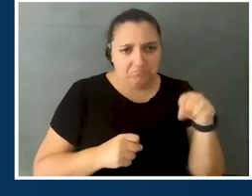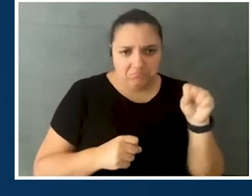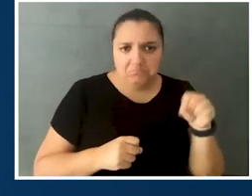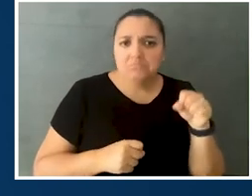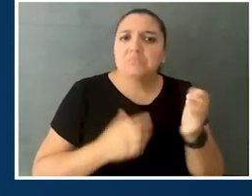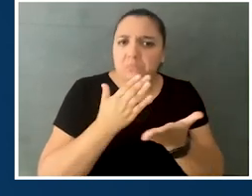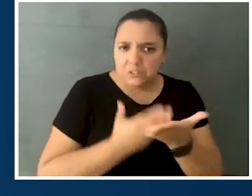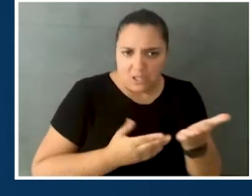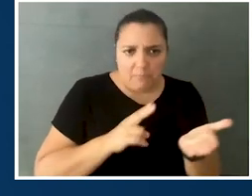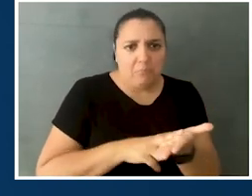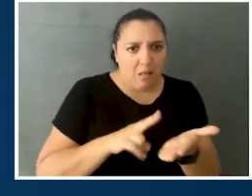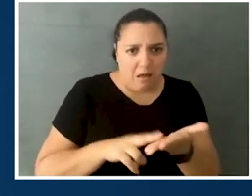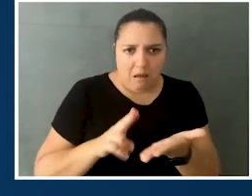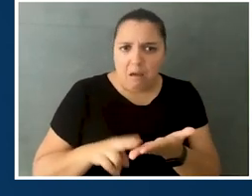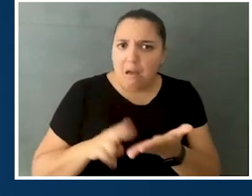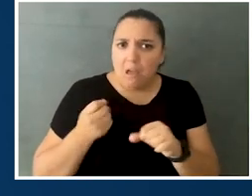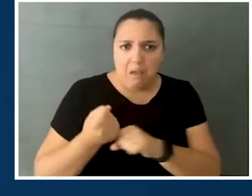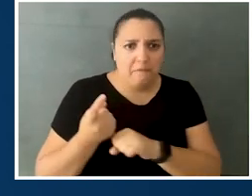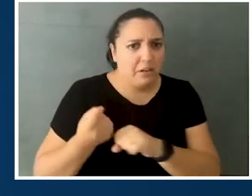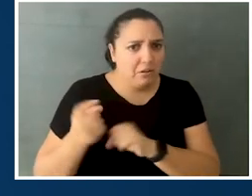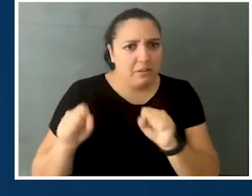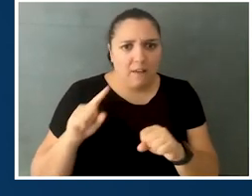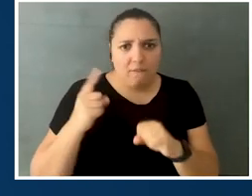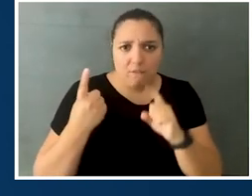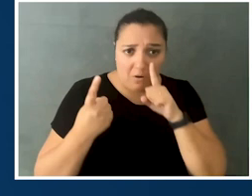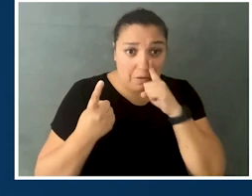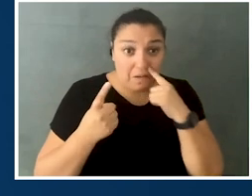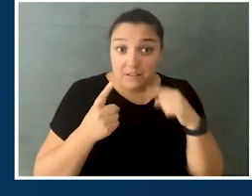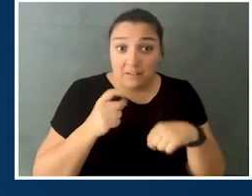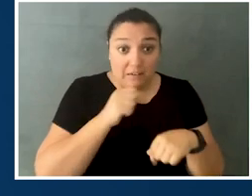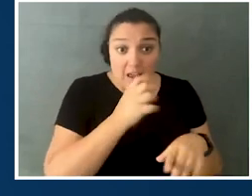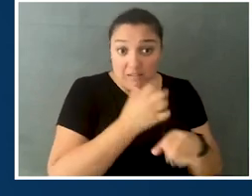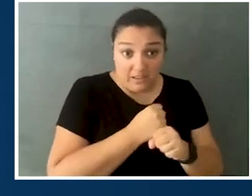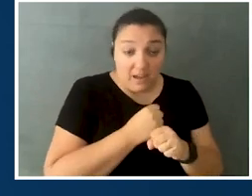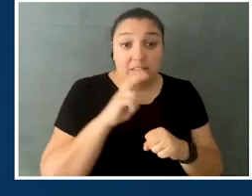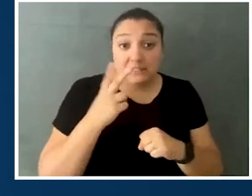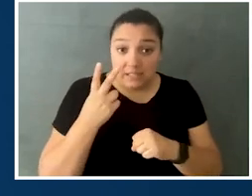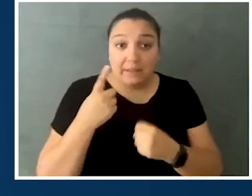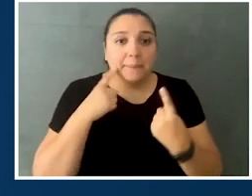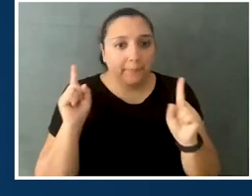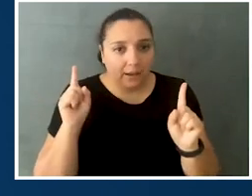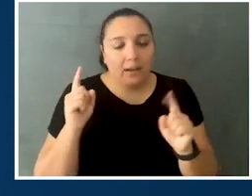Yeah, we've had students who have applied the first year who weren't able to get it the second year,